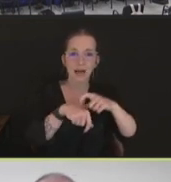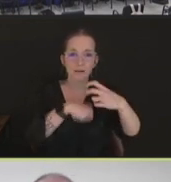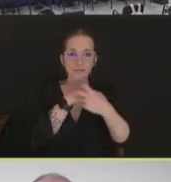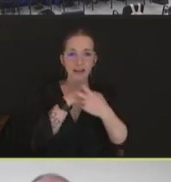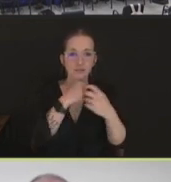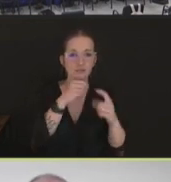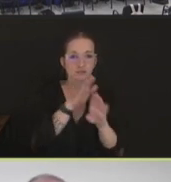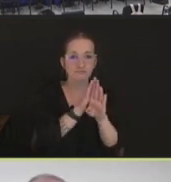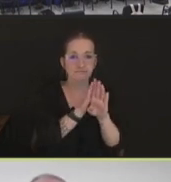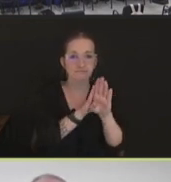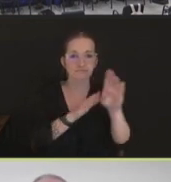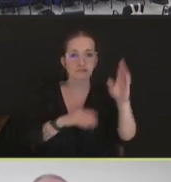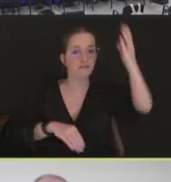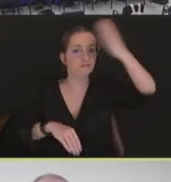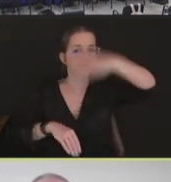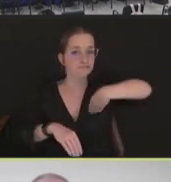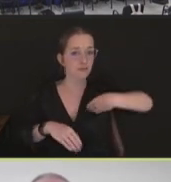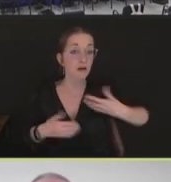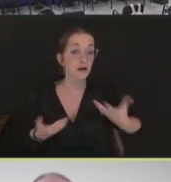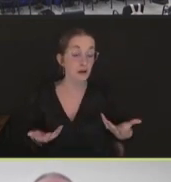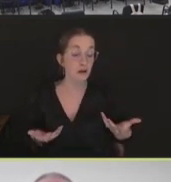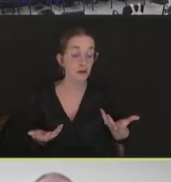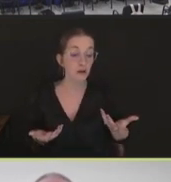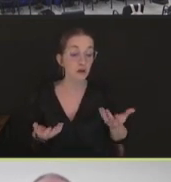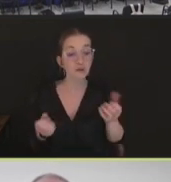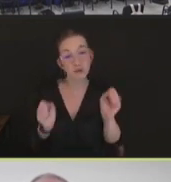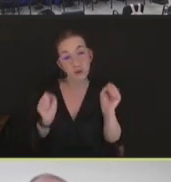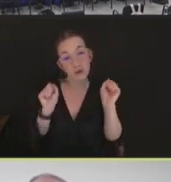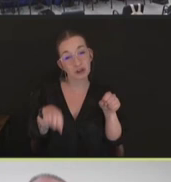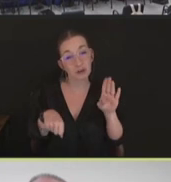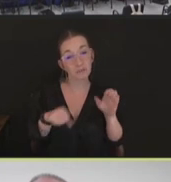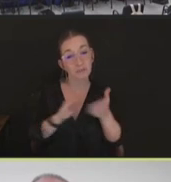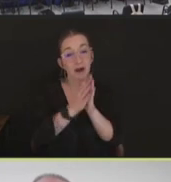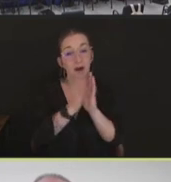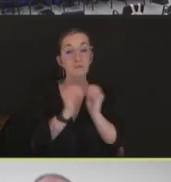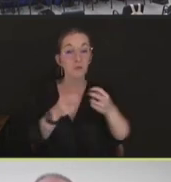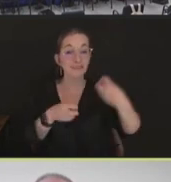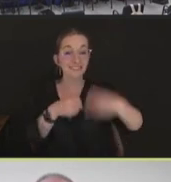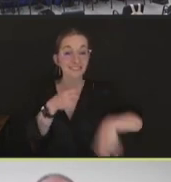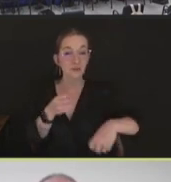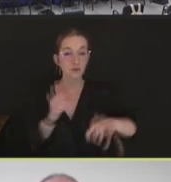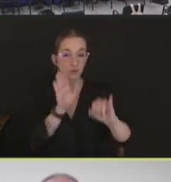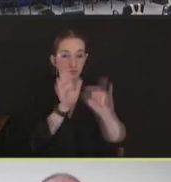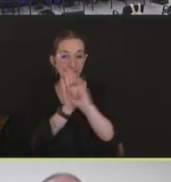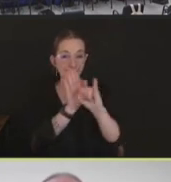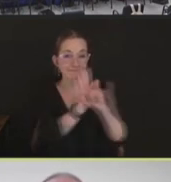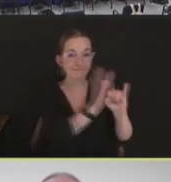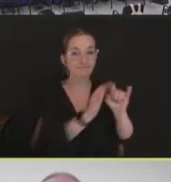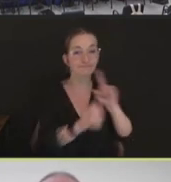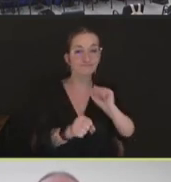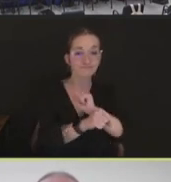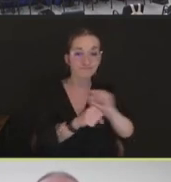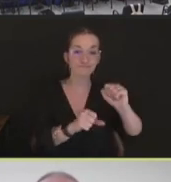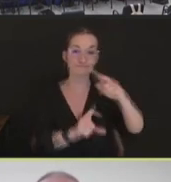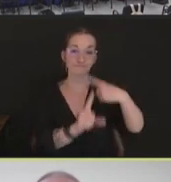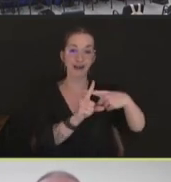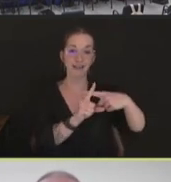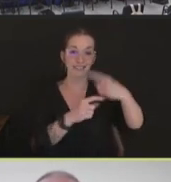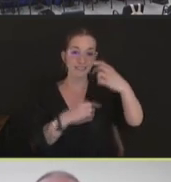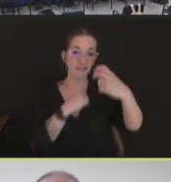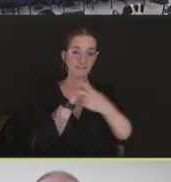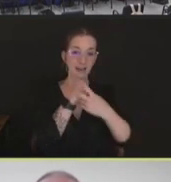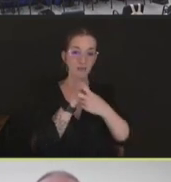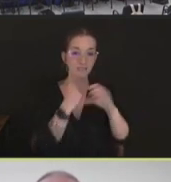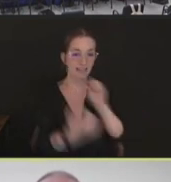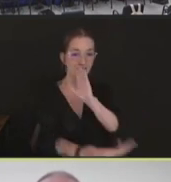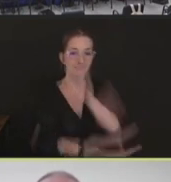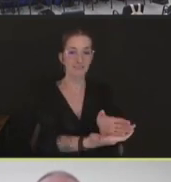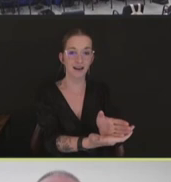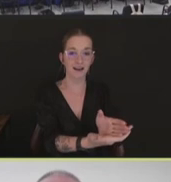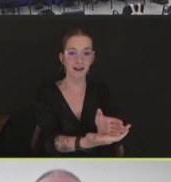vaccinated poultry. So it could be more difficult for us to actually identify and stop an outbreak.